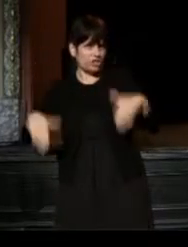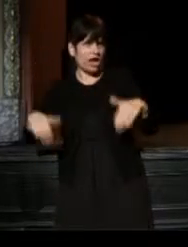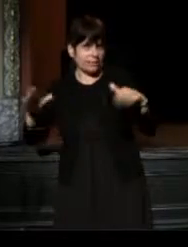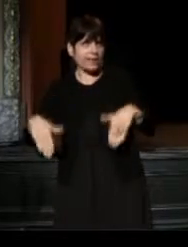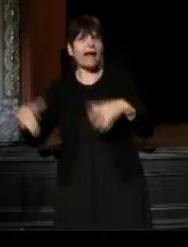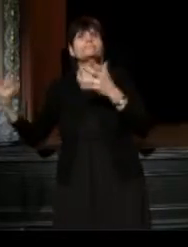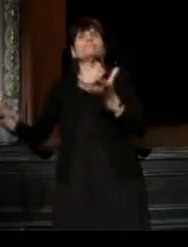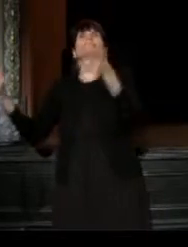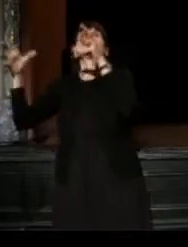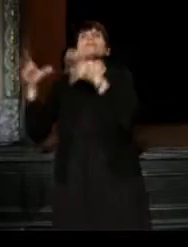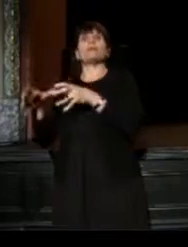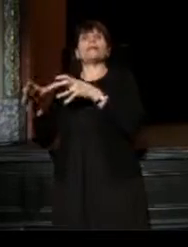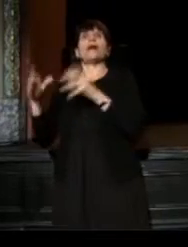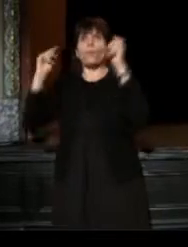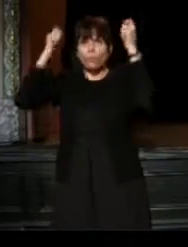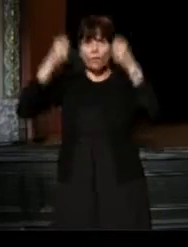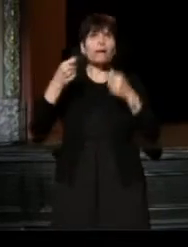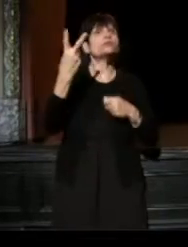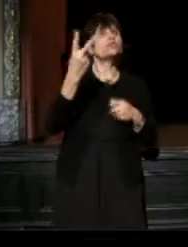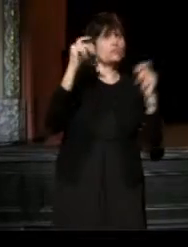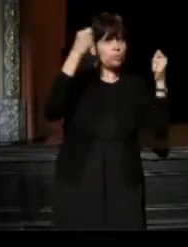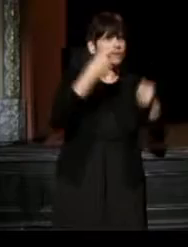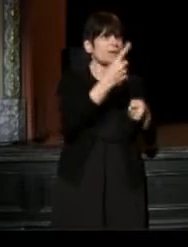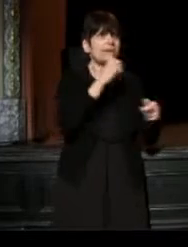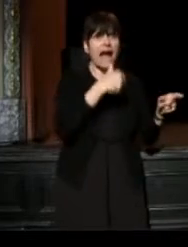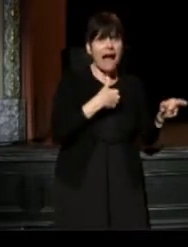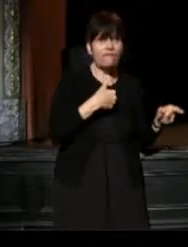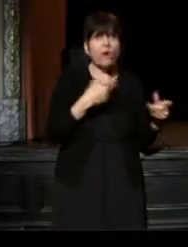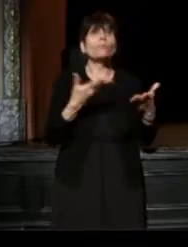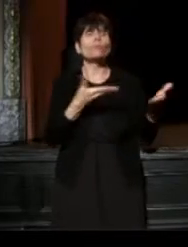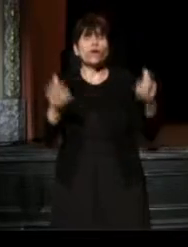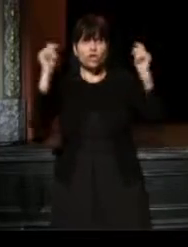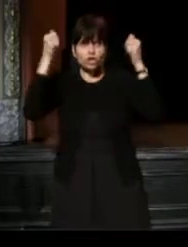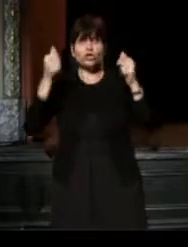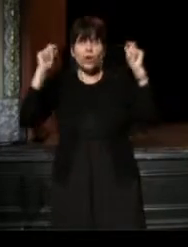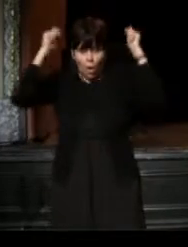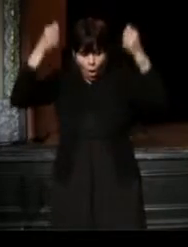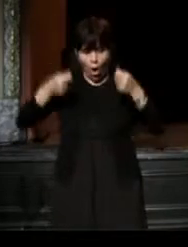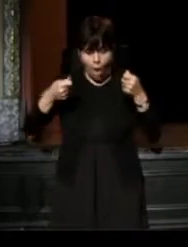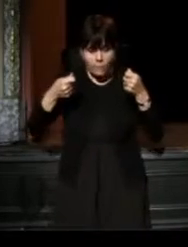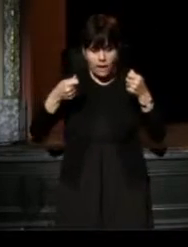We meet there, bring a hoodie, bring a toque, as someone might not have one, we will all put on the symbol.